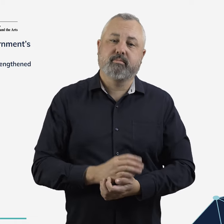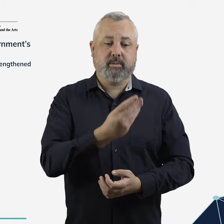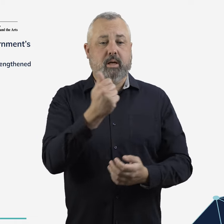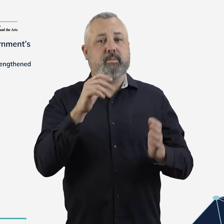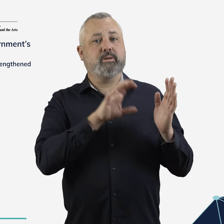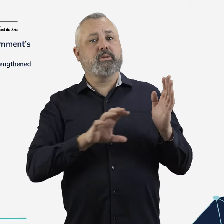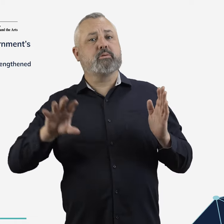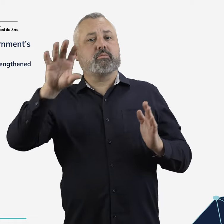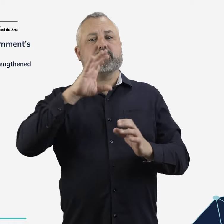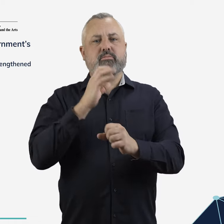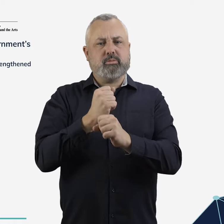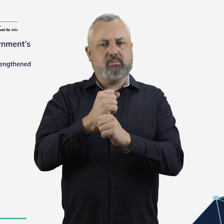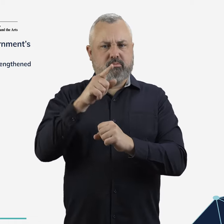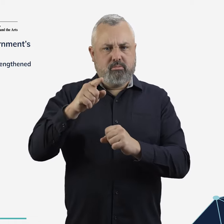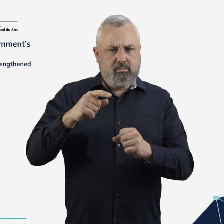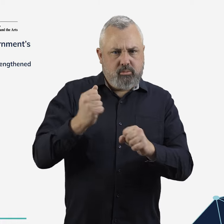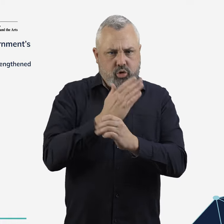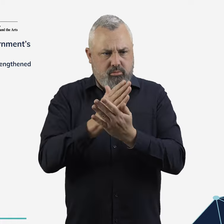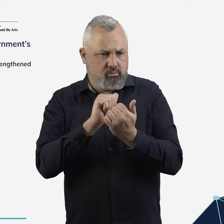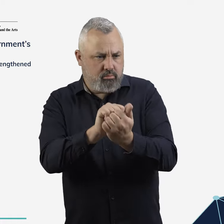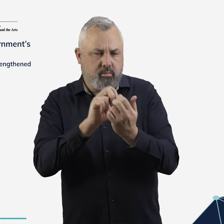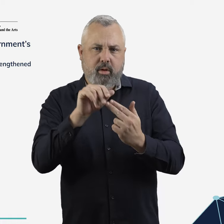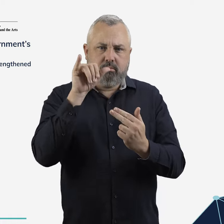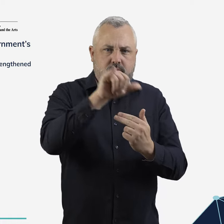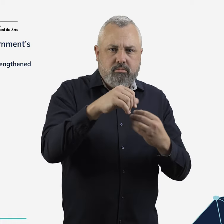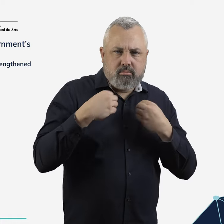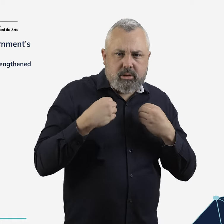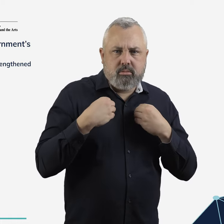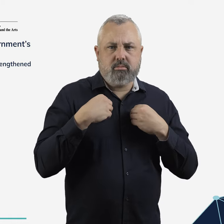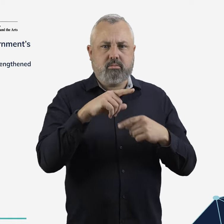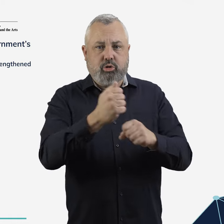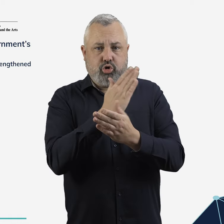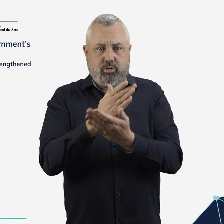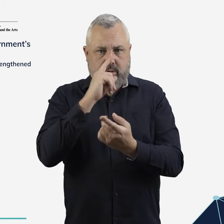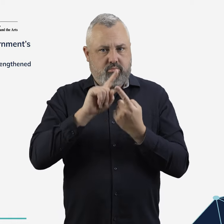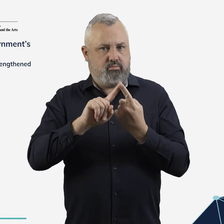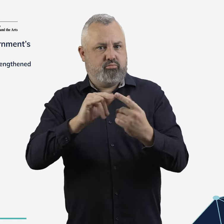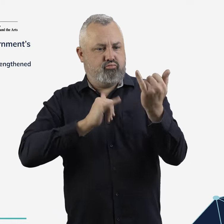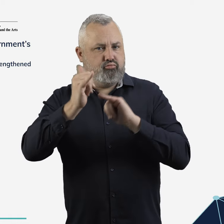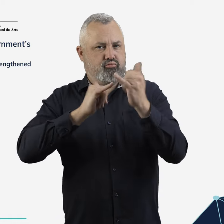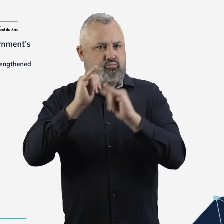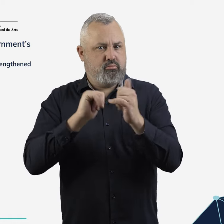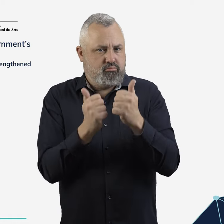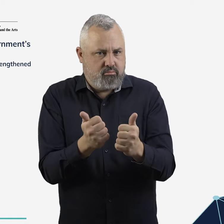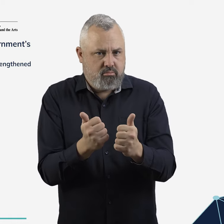State governments have a primary role in supporting regional air connectivity within their